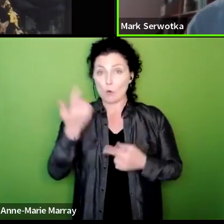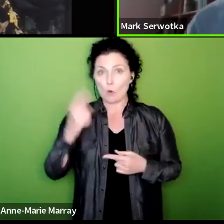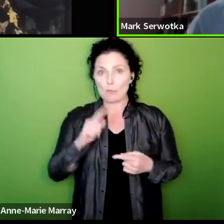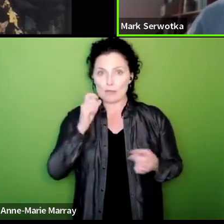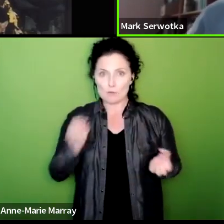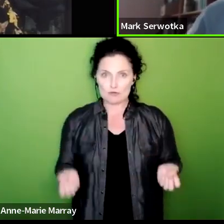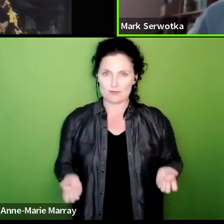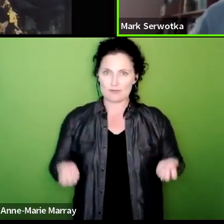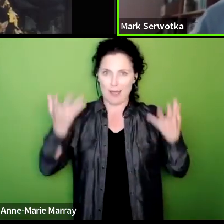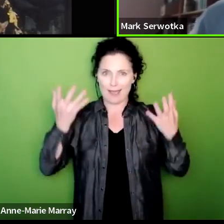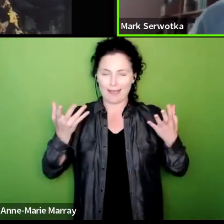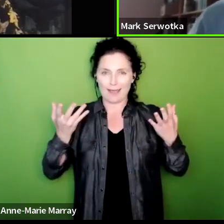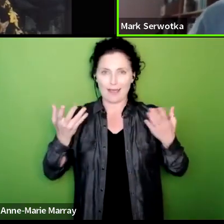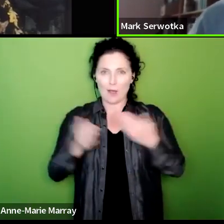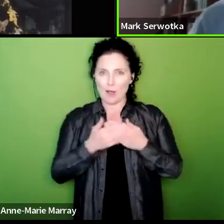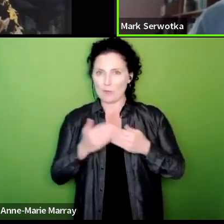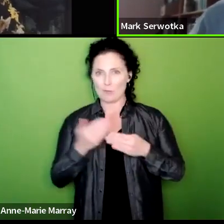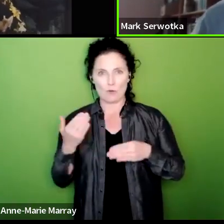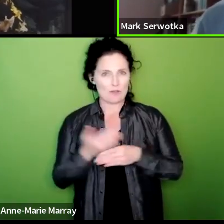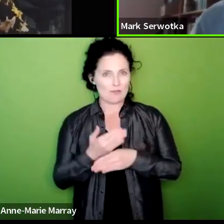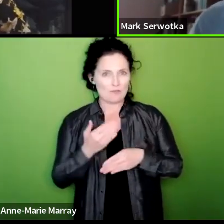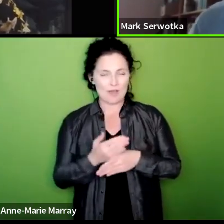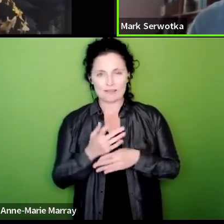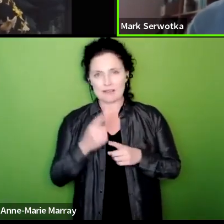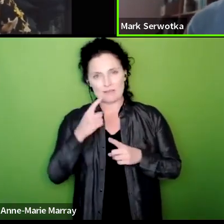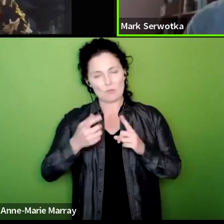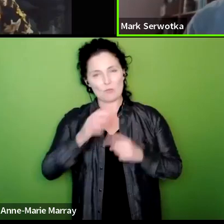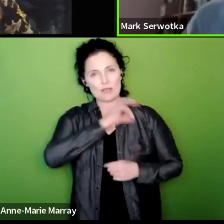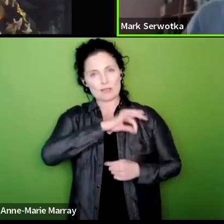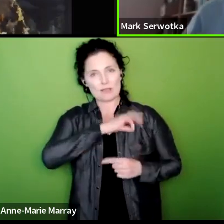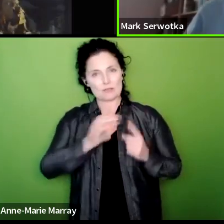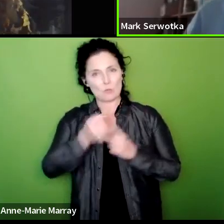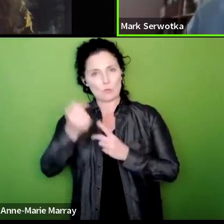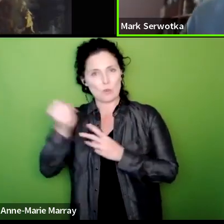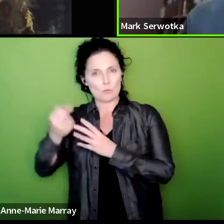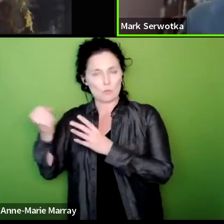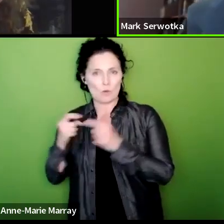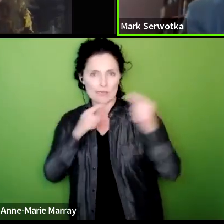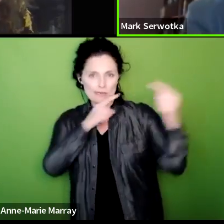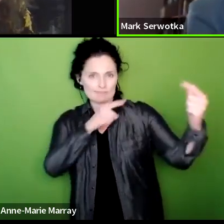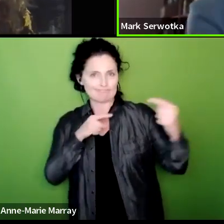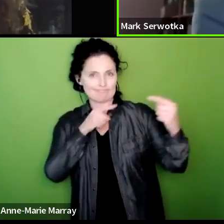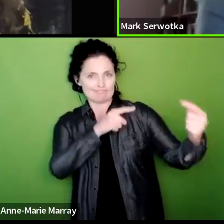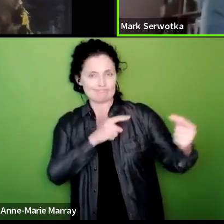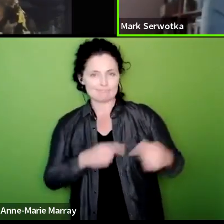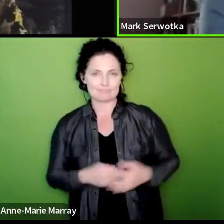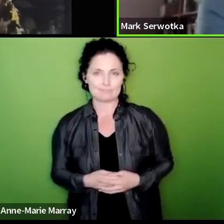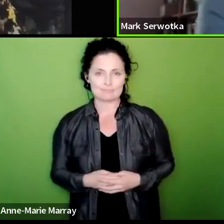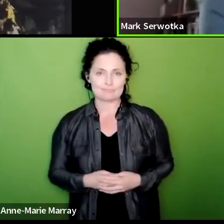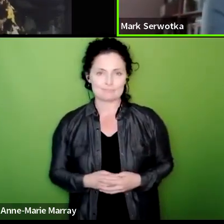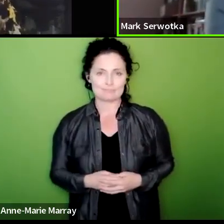the action the quicker we can make real gains and win the dispute Fran I think the NEC to a person